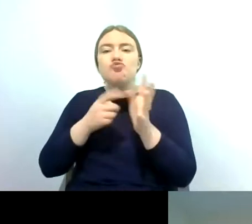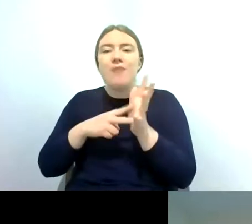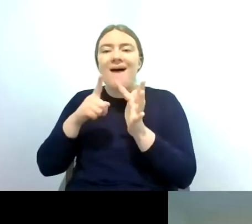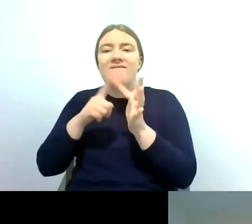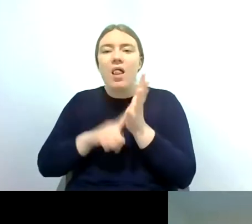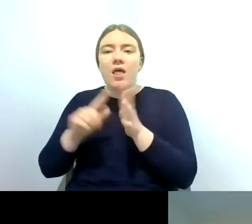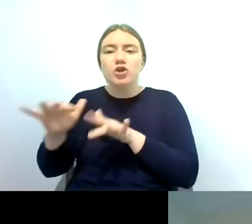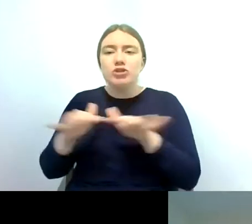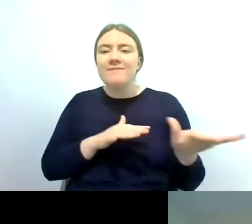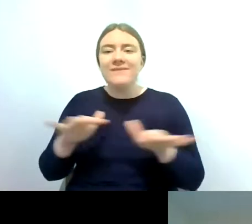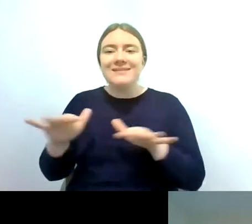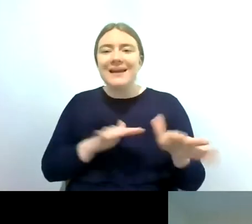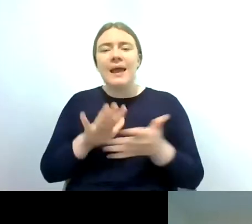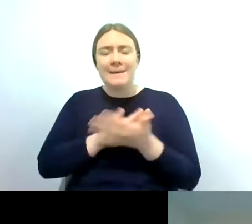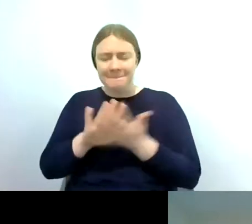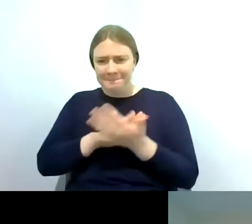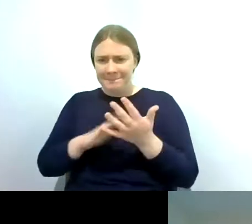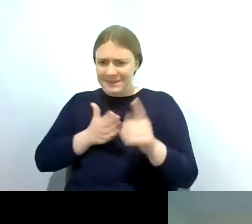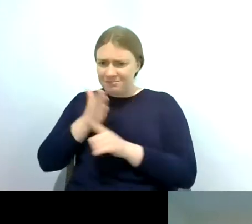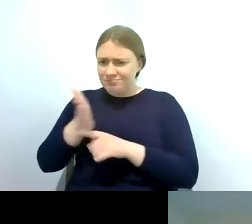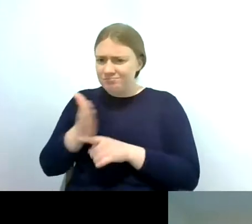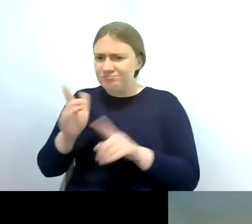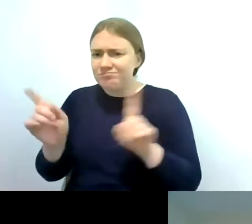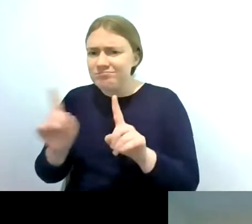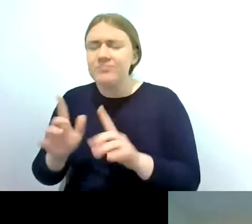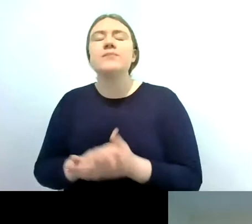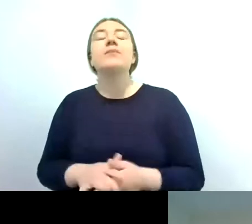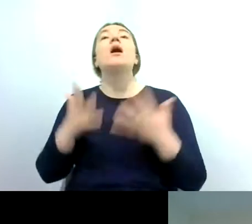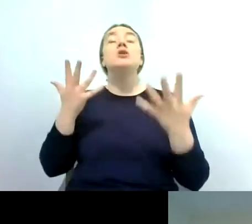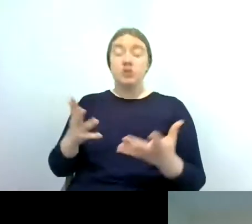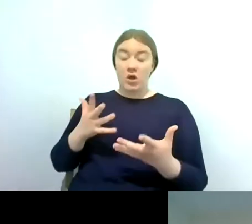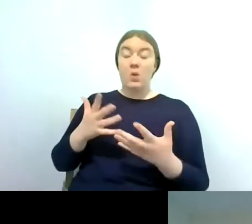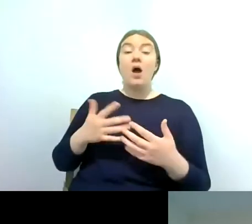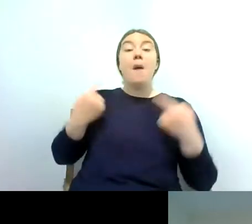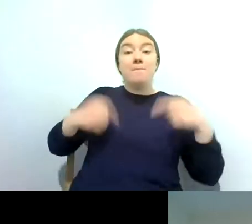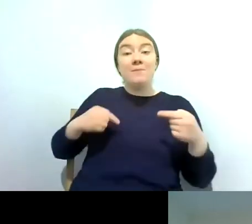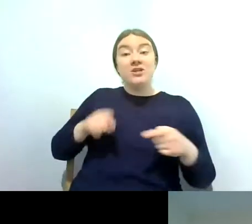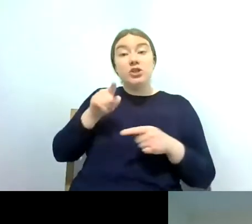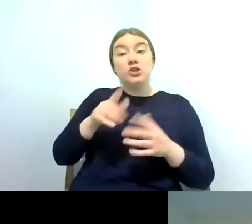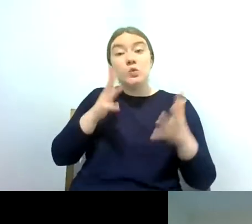and so in relation to permission to survey typically we ask um whenever we're doing any